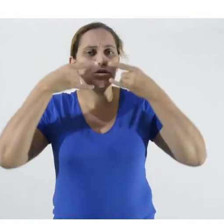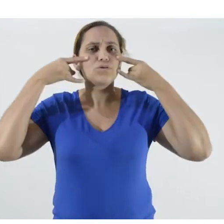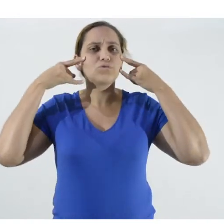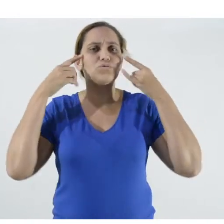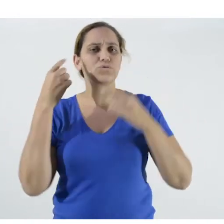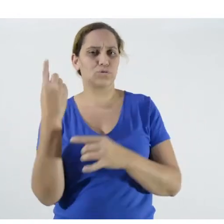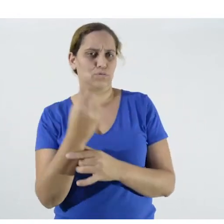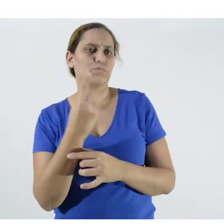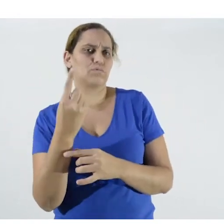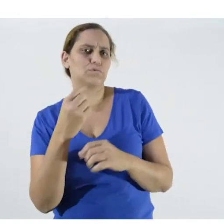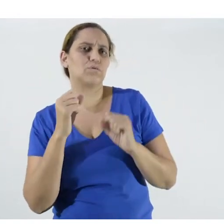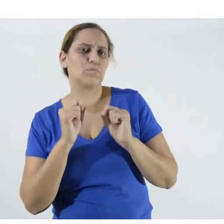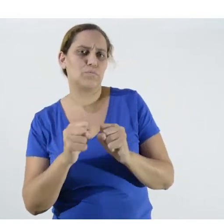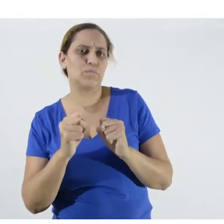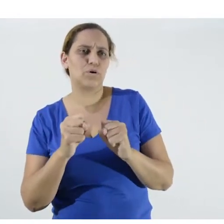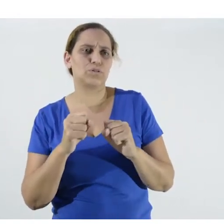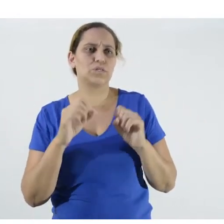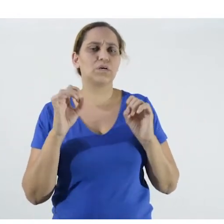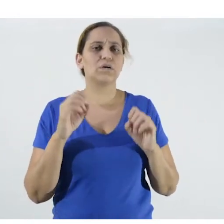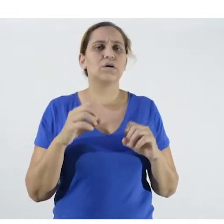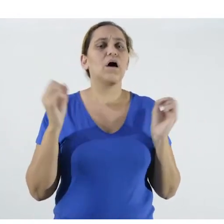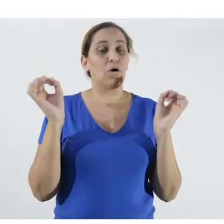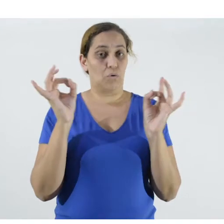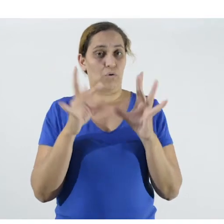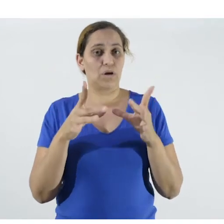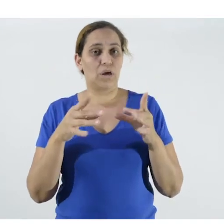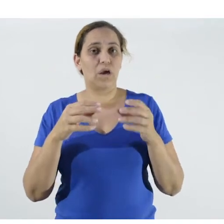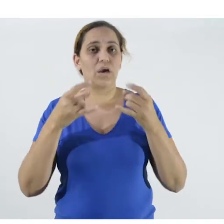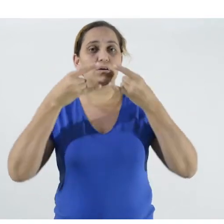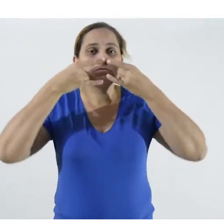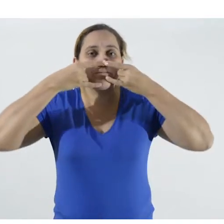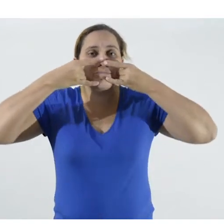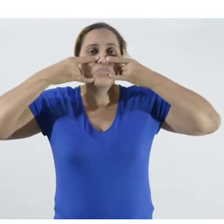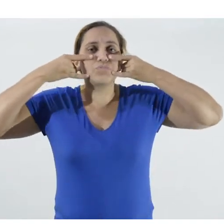The important thing is to wear it properly on your face, covering your mouth and nose for